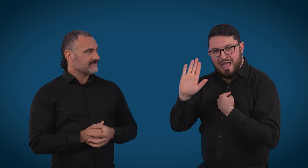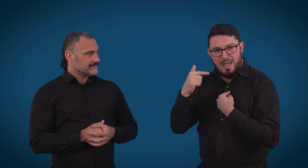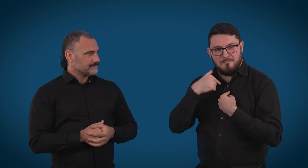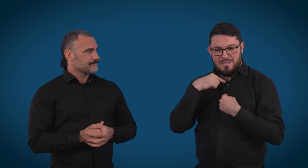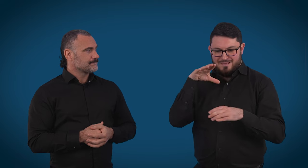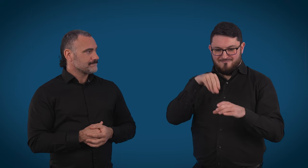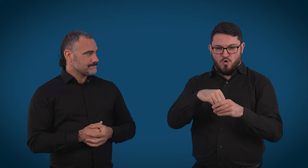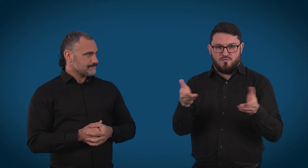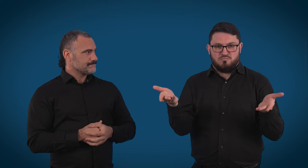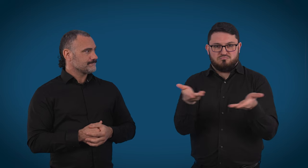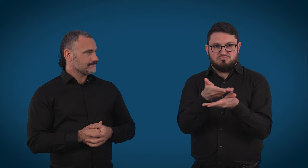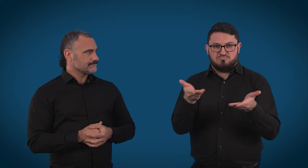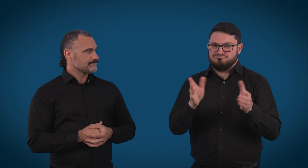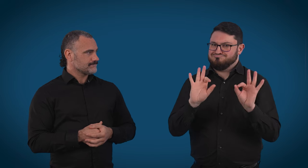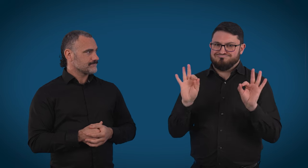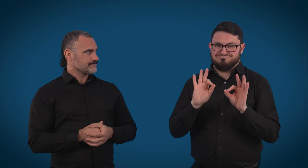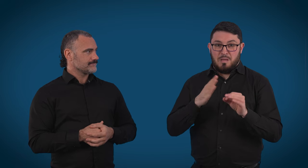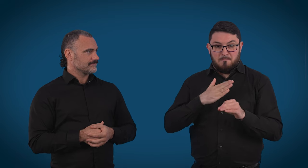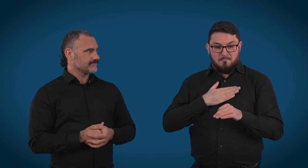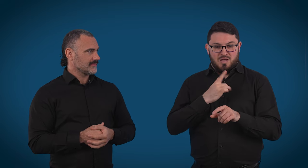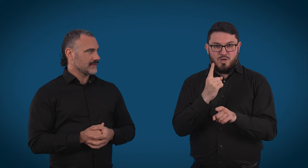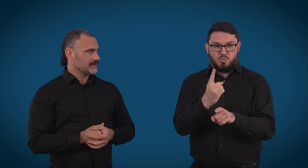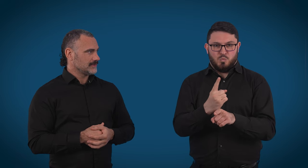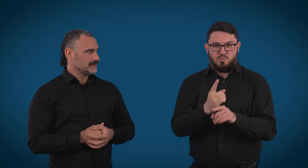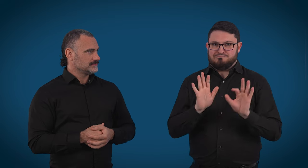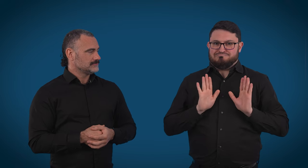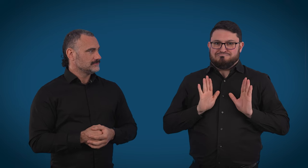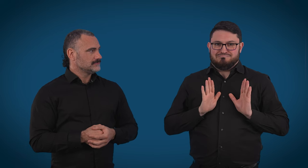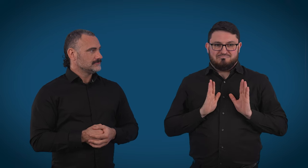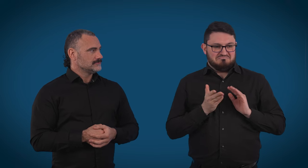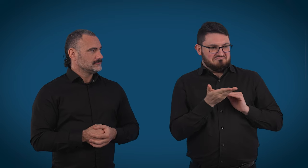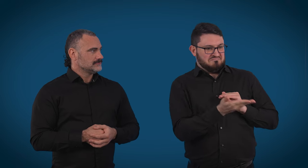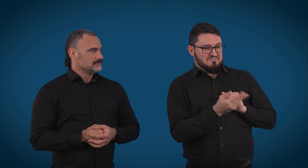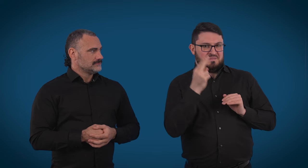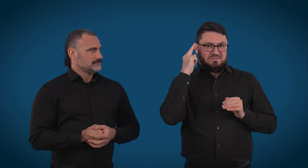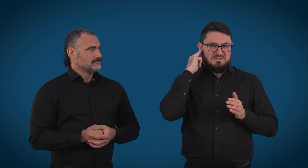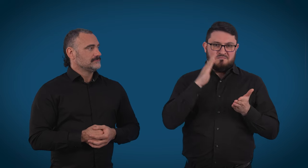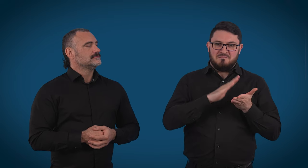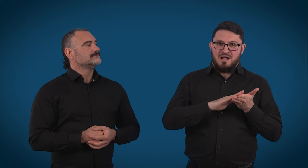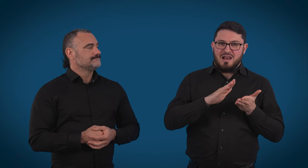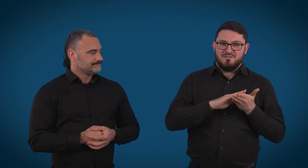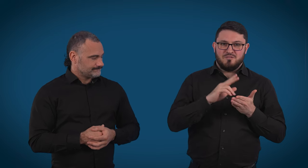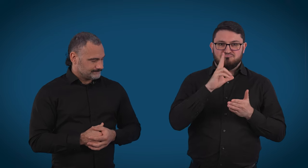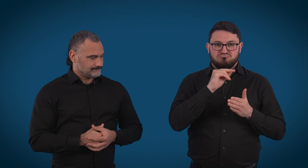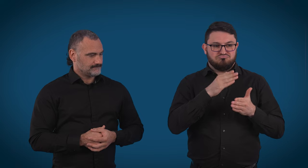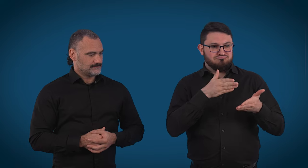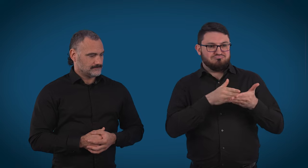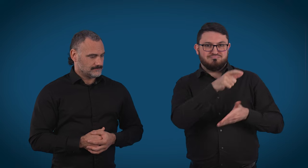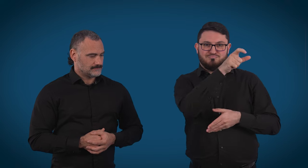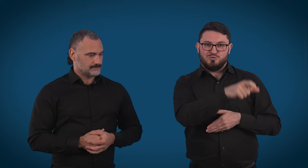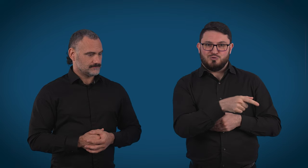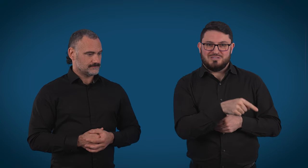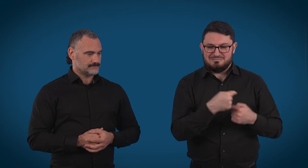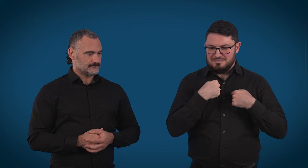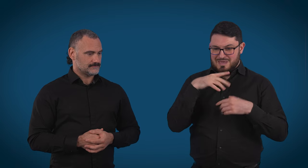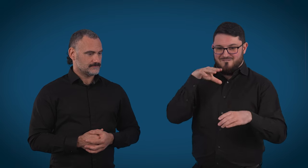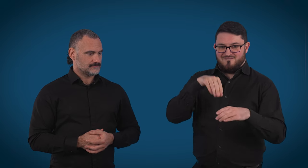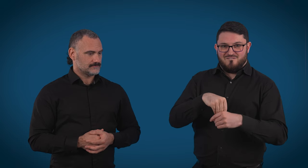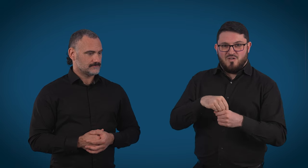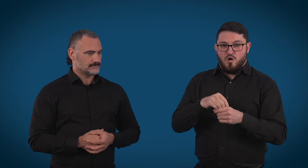we're not a part of the call. This is not my call. This is the user of the services phone call. So,